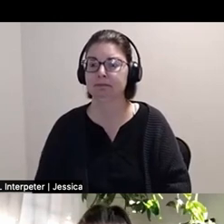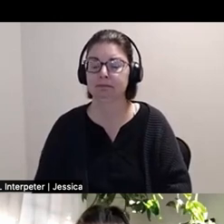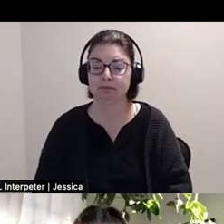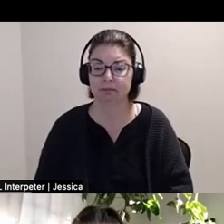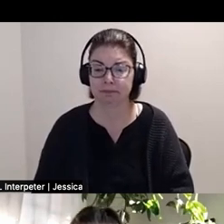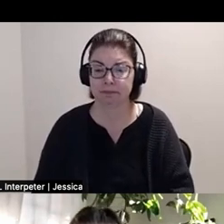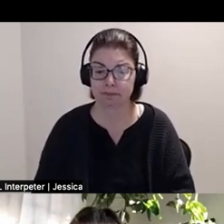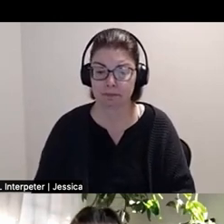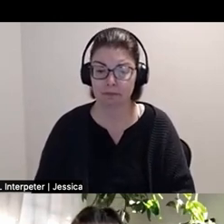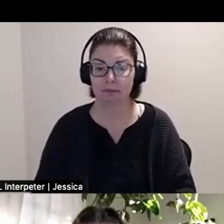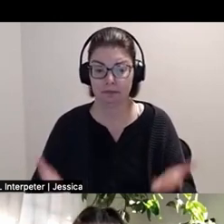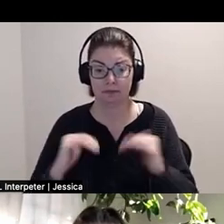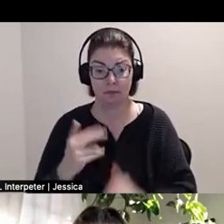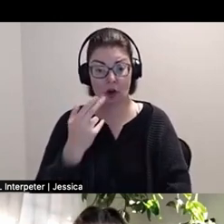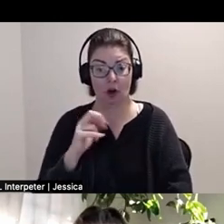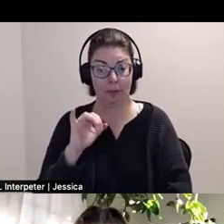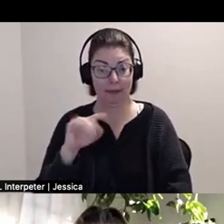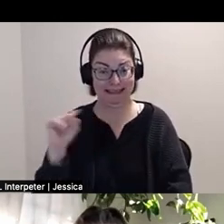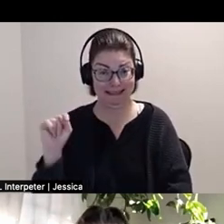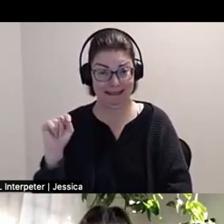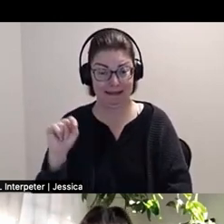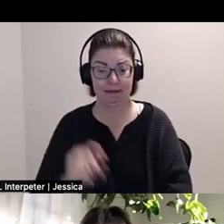And then we have Harmeet, So this is Harmeet's bio.